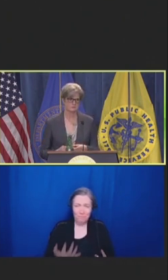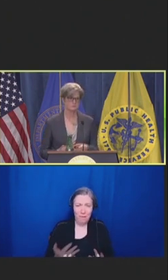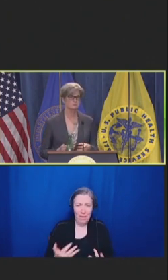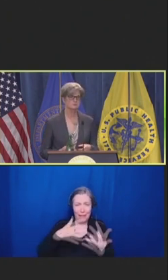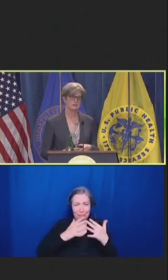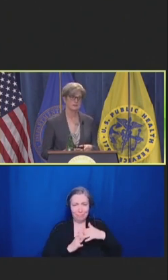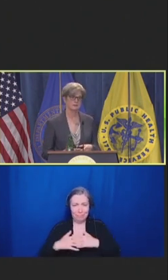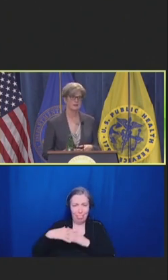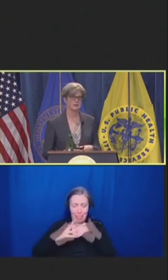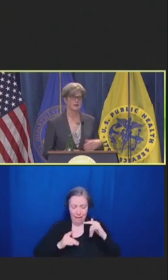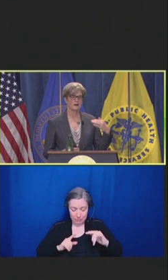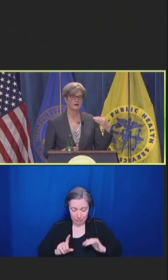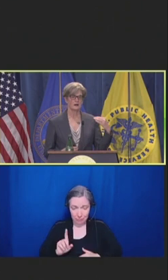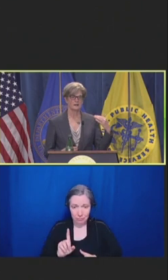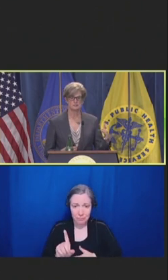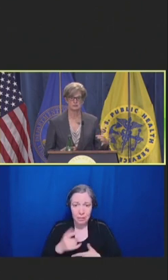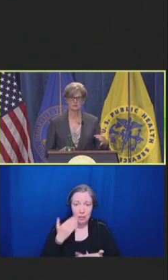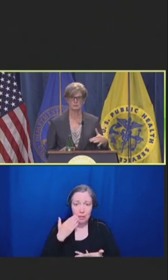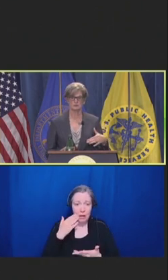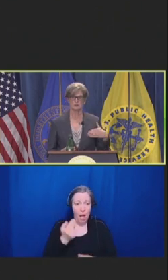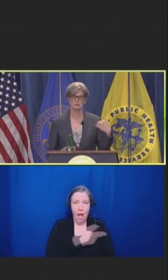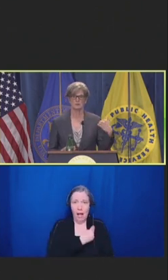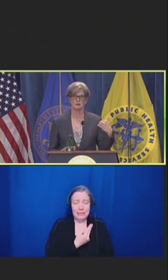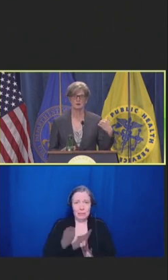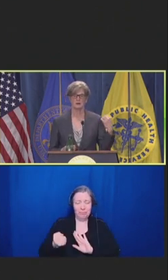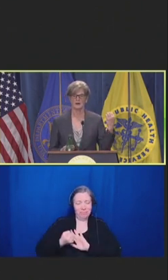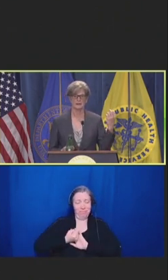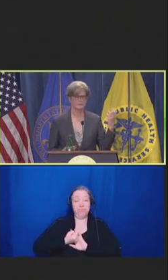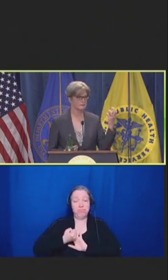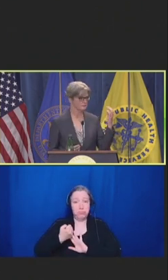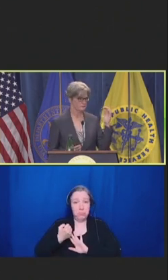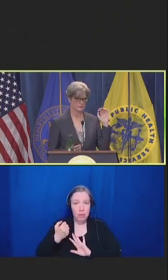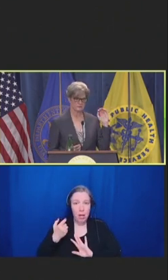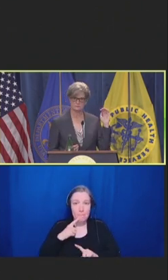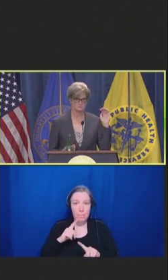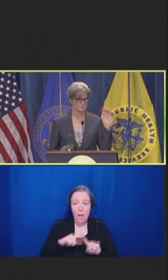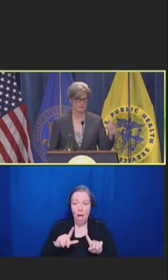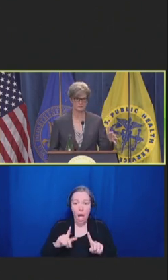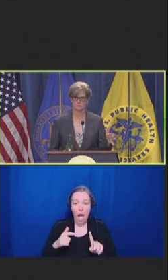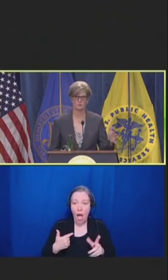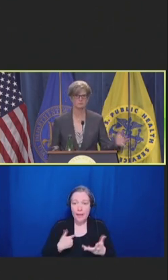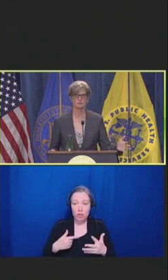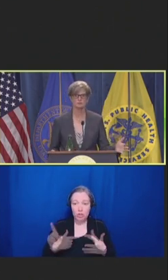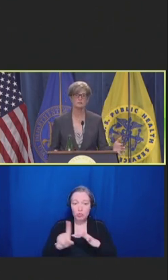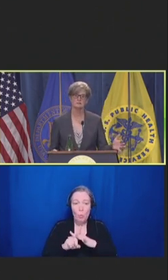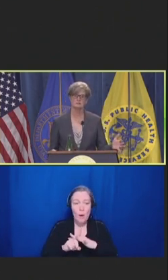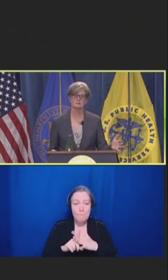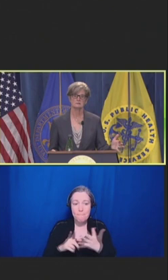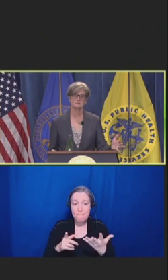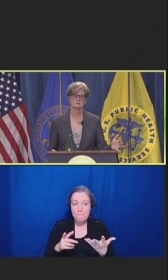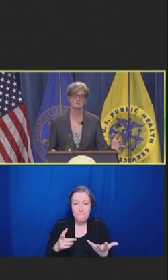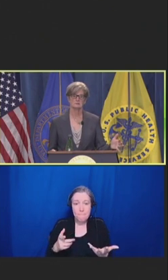They were saying, I showed up. I said, whatever you need.